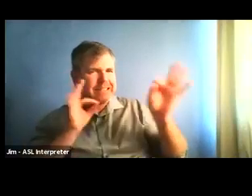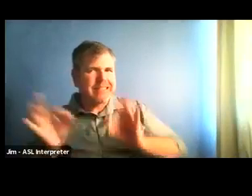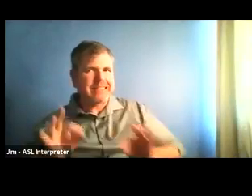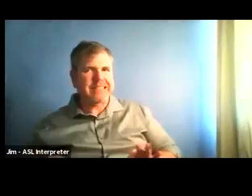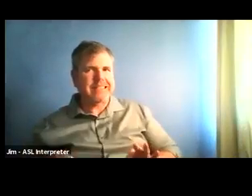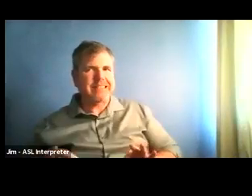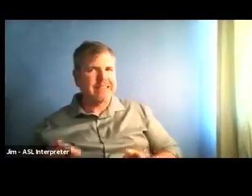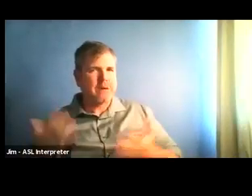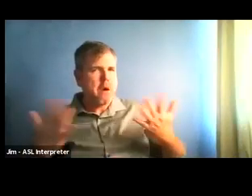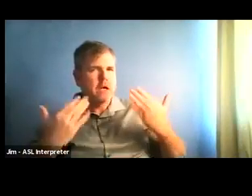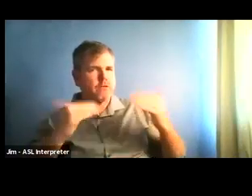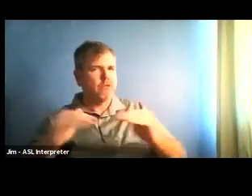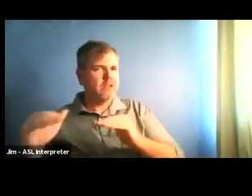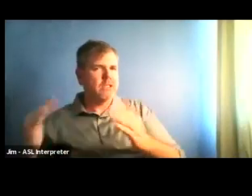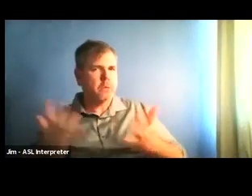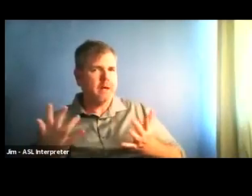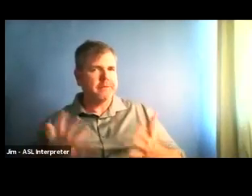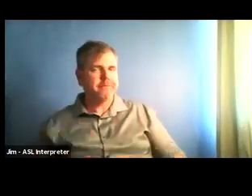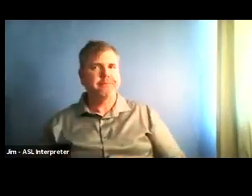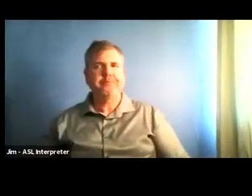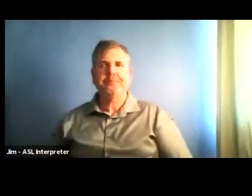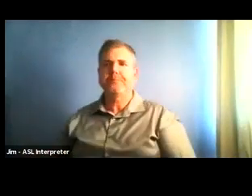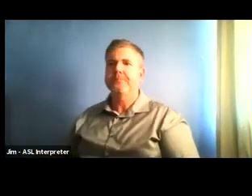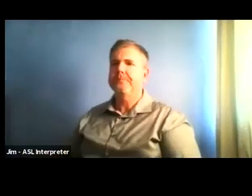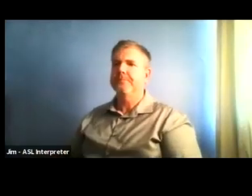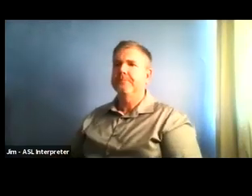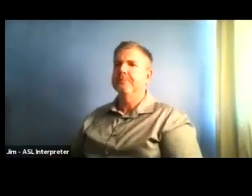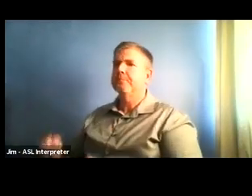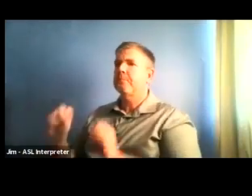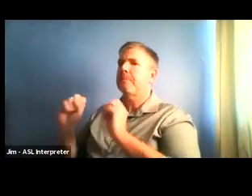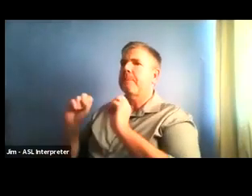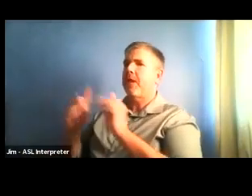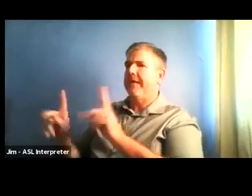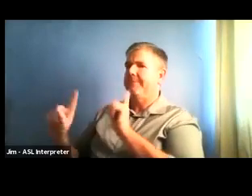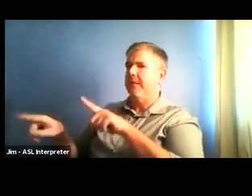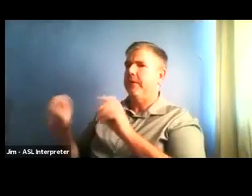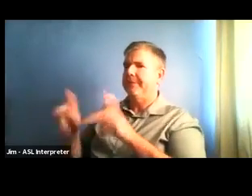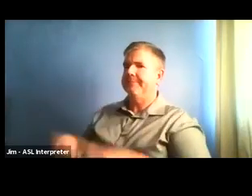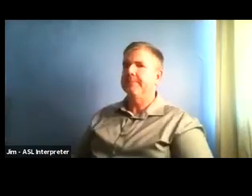So initially before the state guidance came out, we had said there should be no